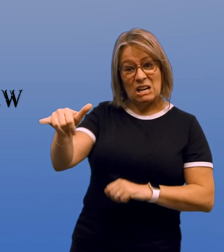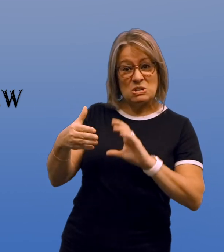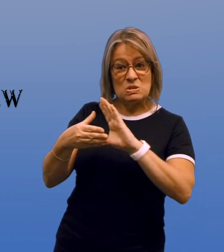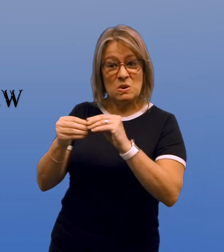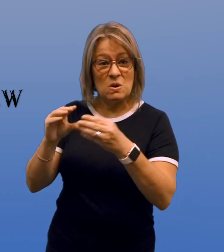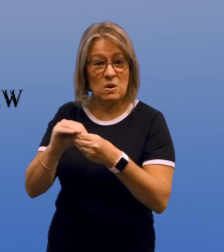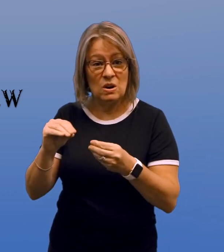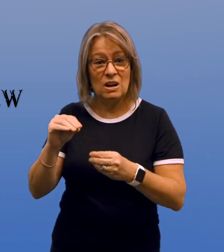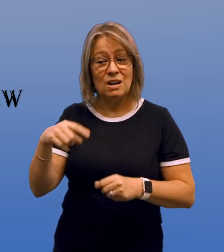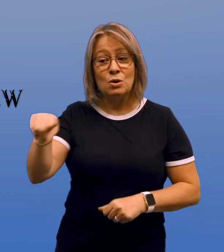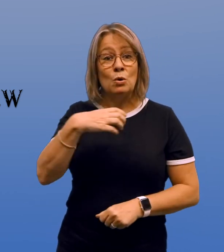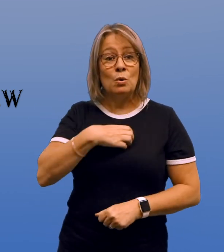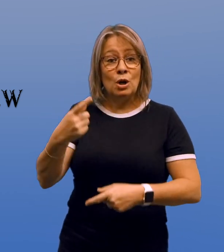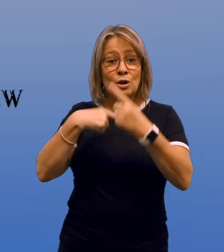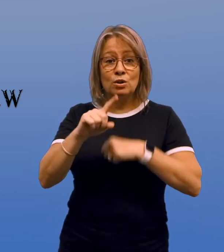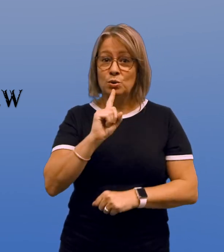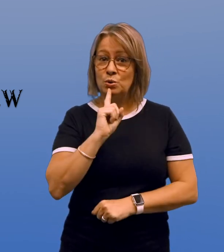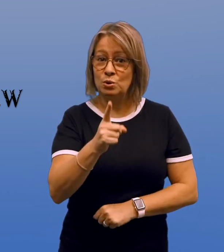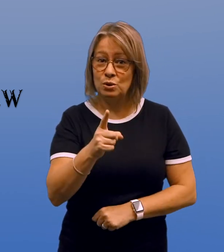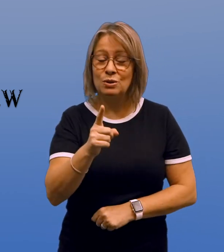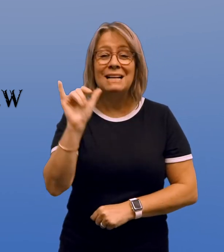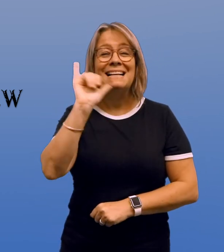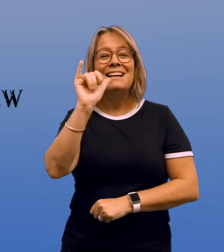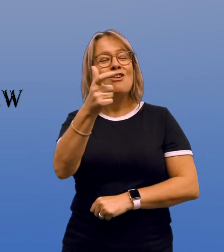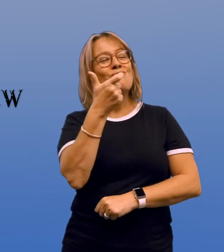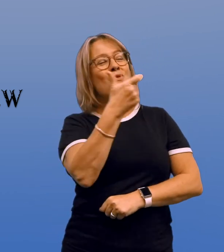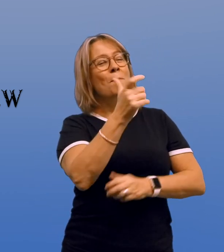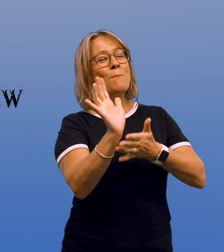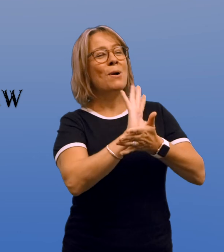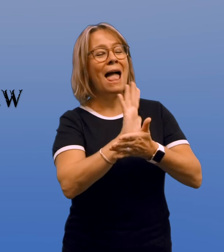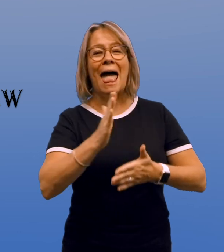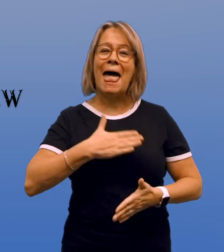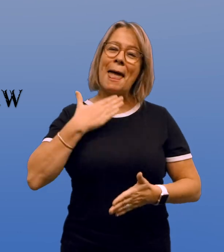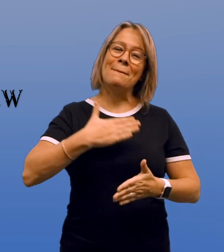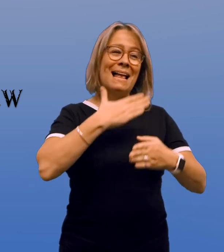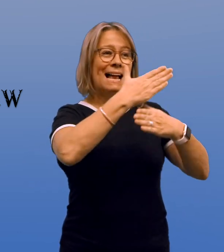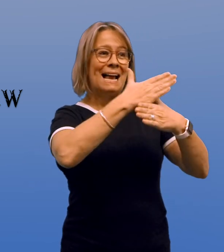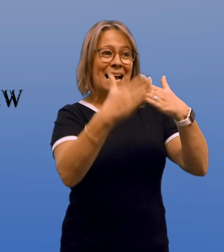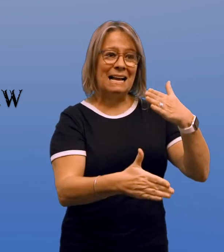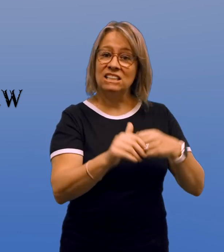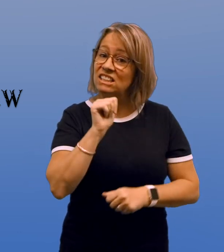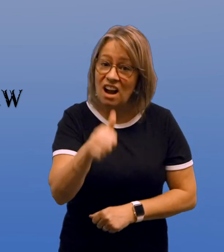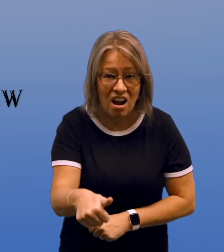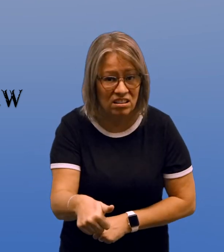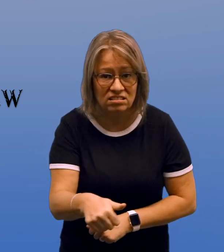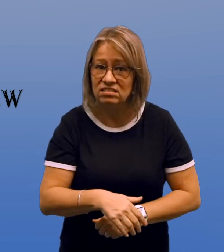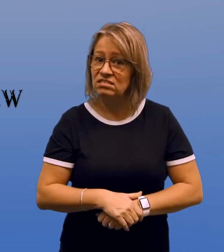But in this case, they don't come with a happily-ever-after ending like in the movies.